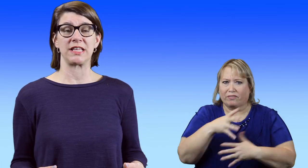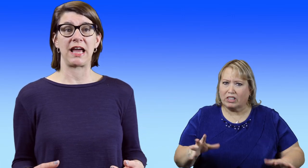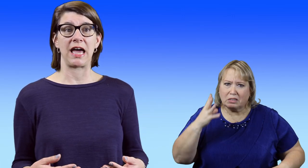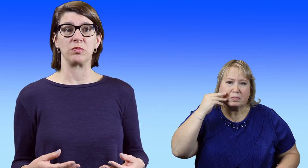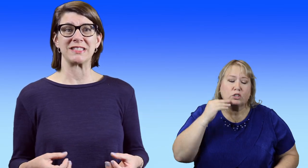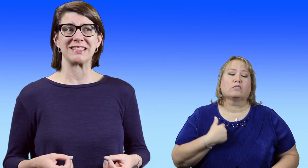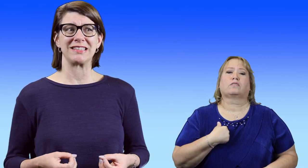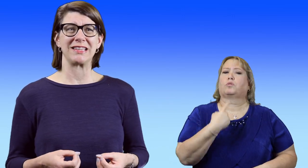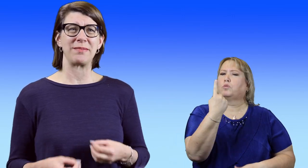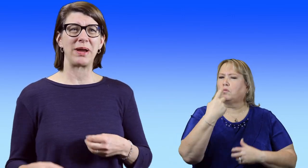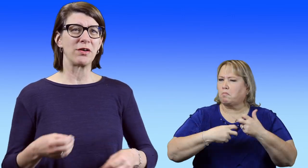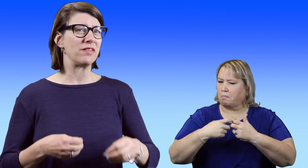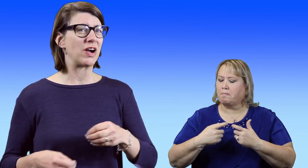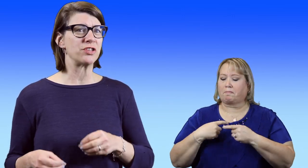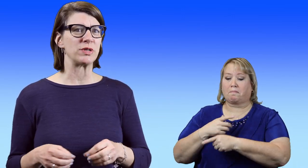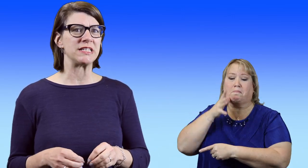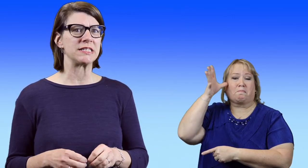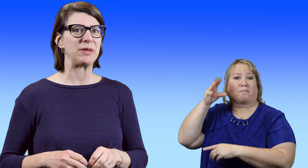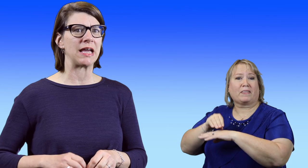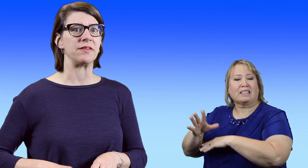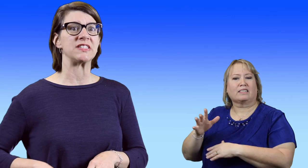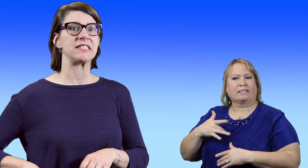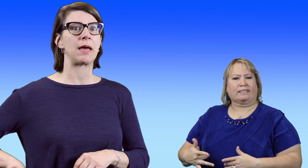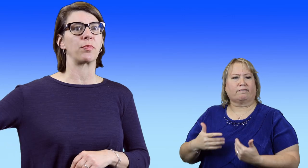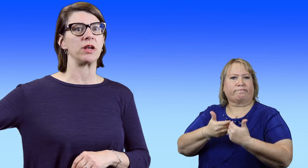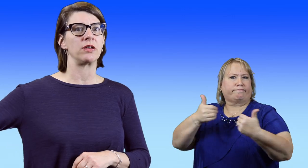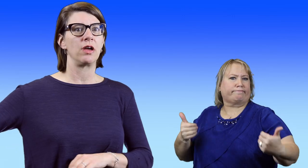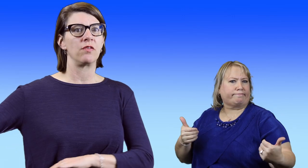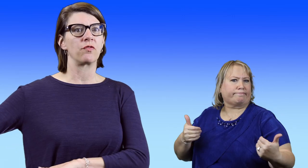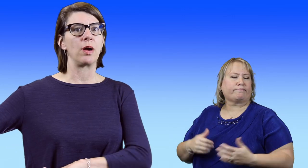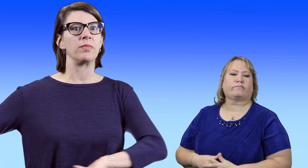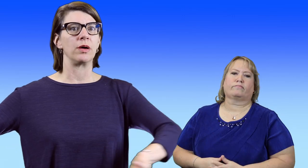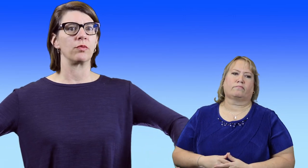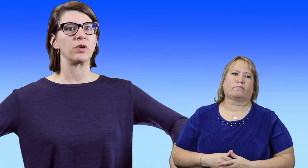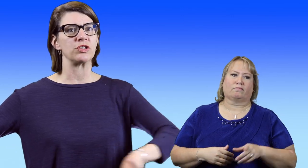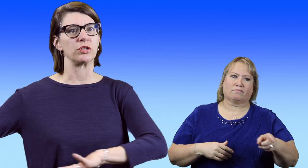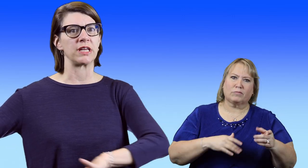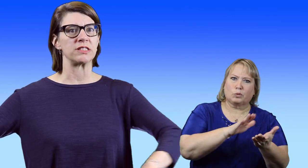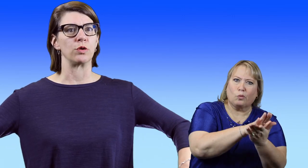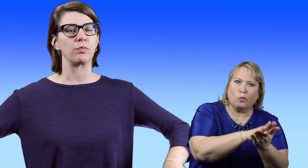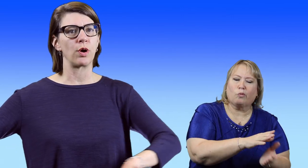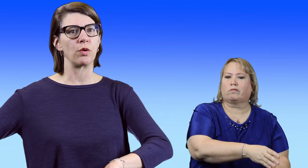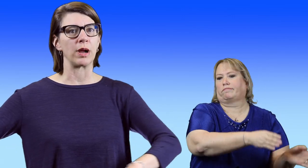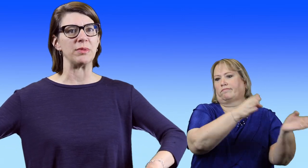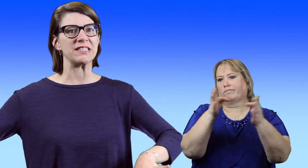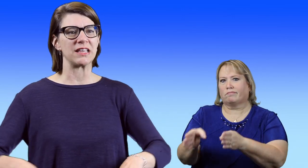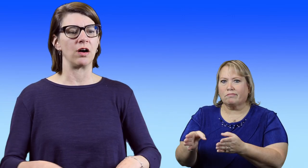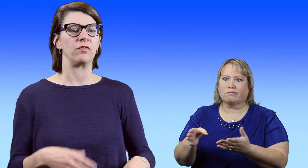that I had was parent advisory tends to be kind of separate from the regional day school program itself